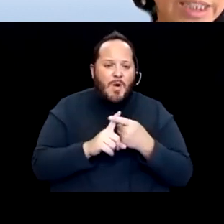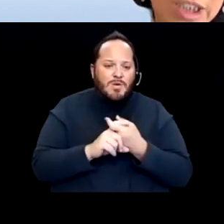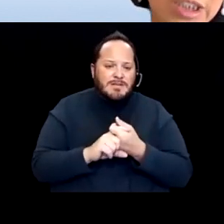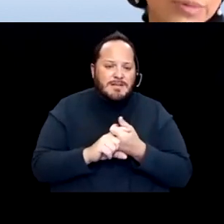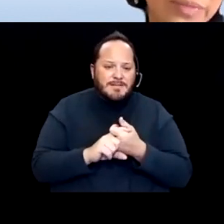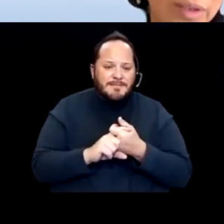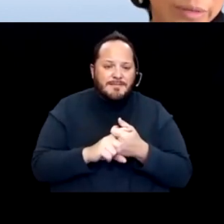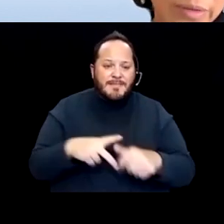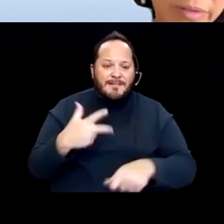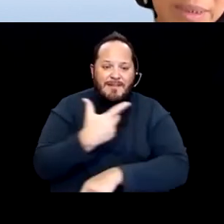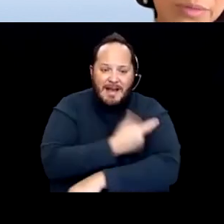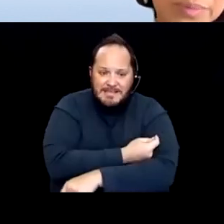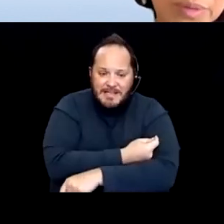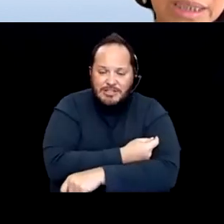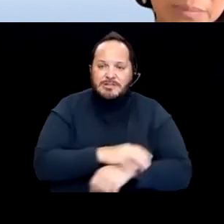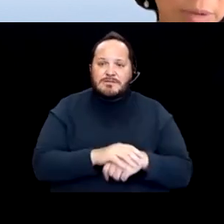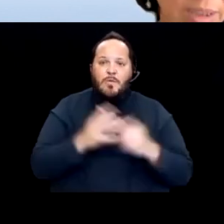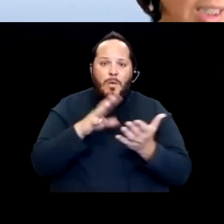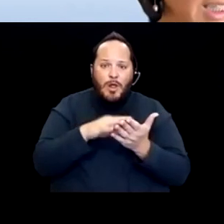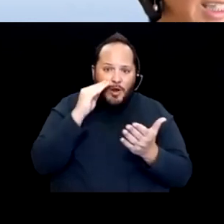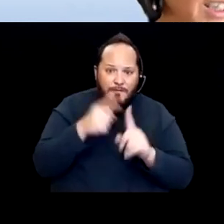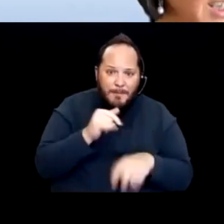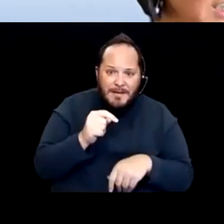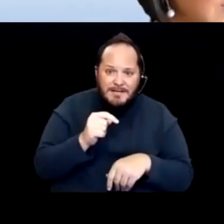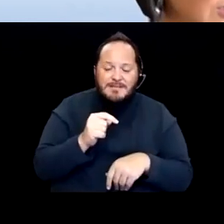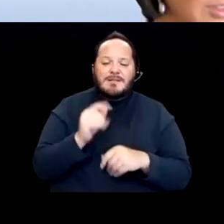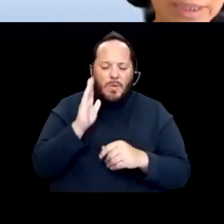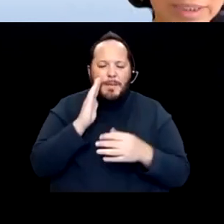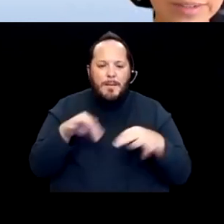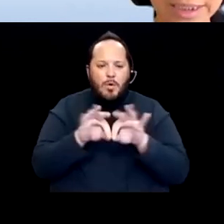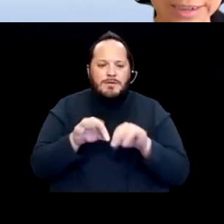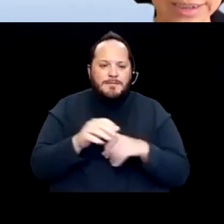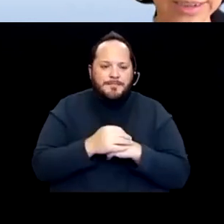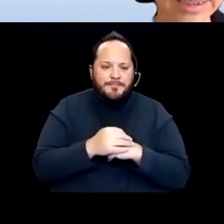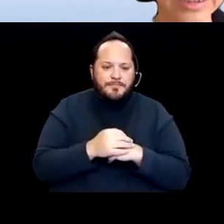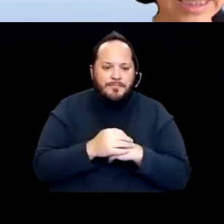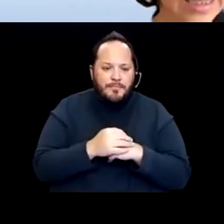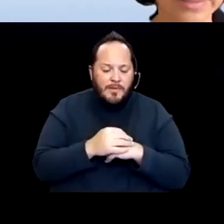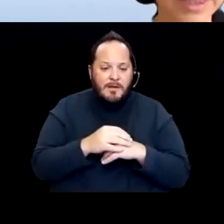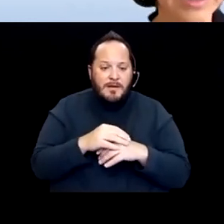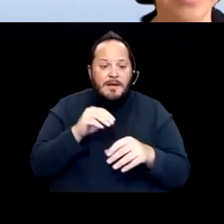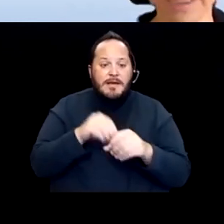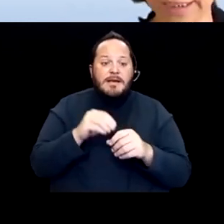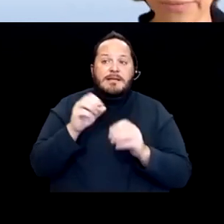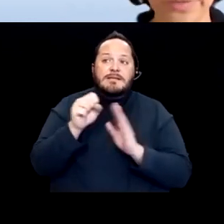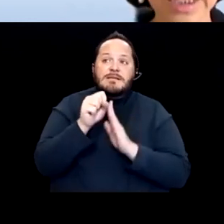and what the learned from it, it will be really important. I hear tossed around in state government and in California